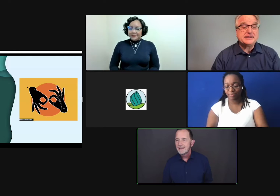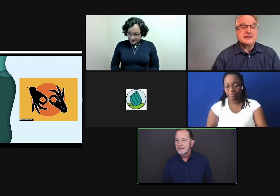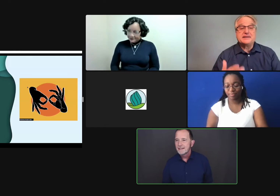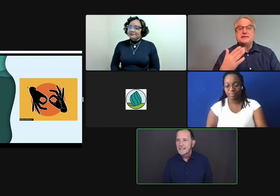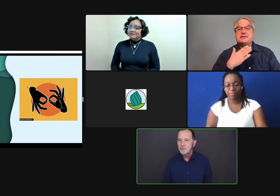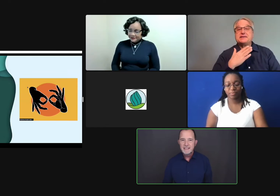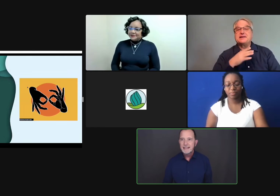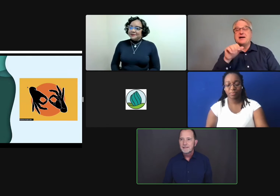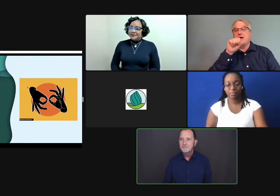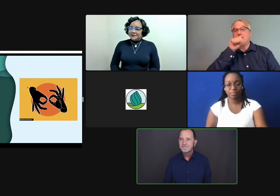Let's proceed.